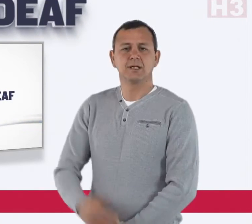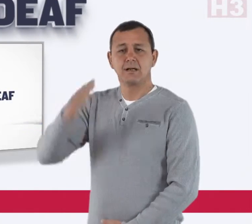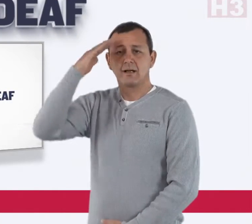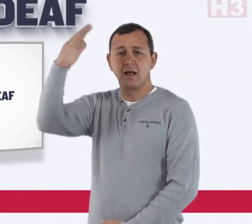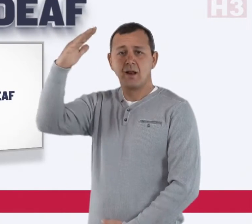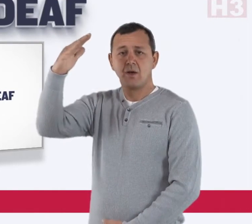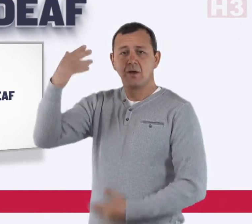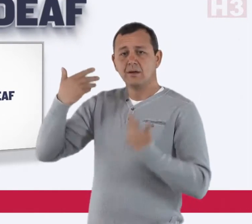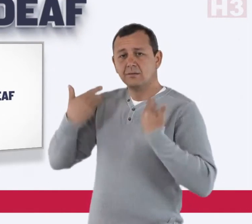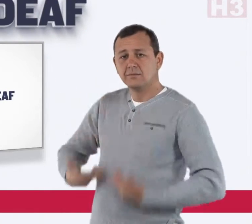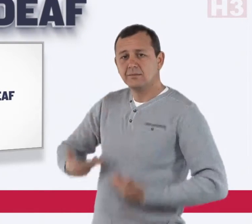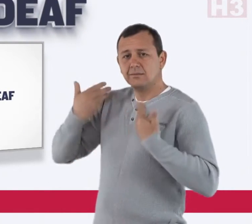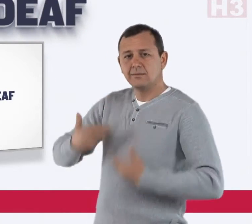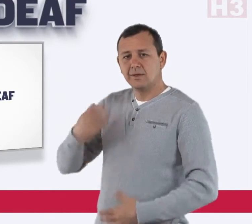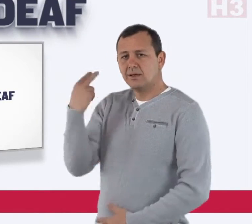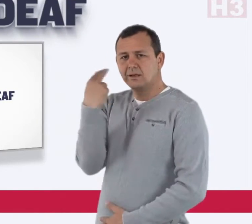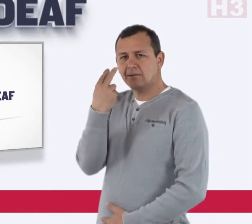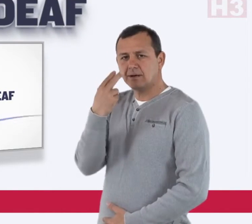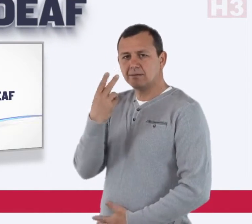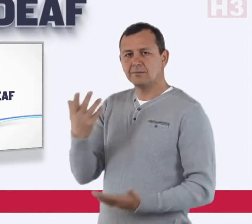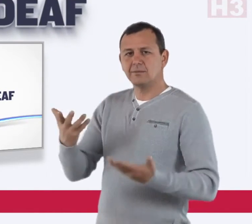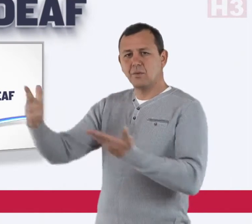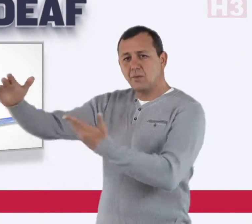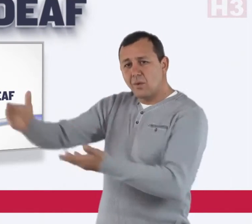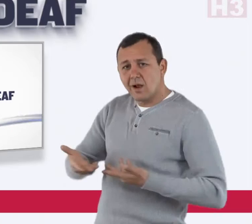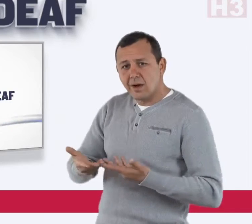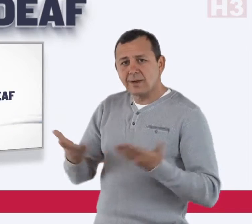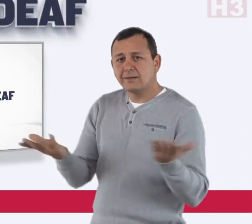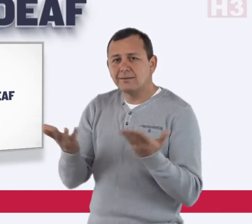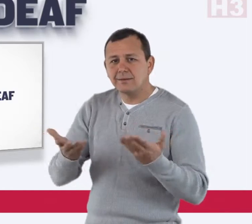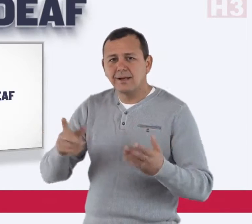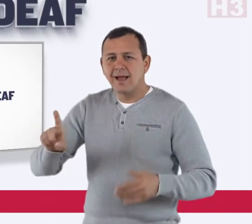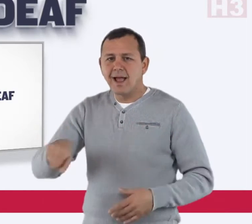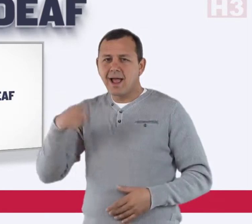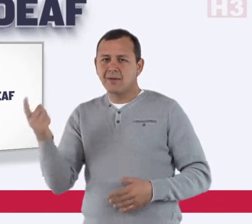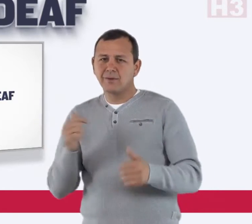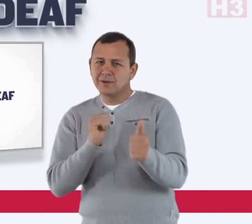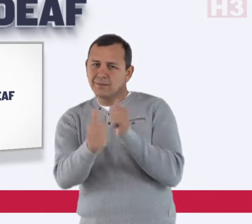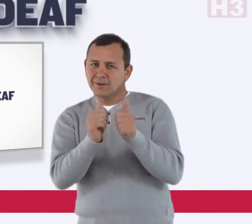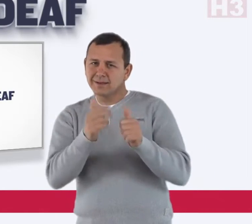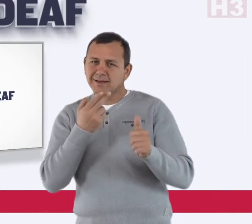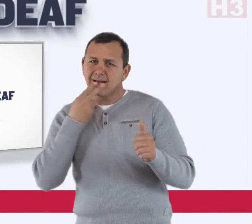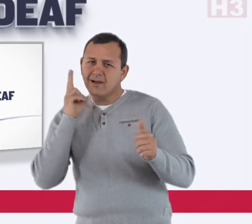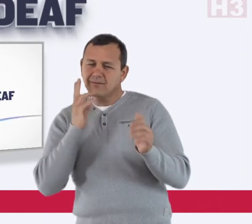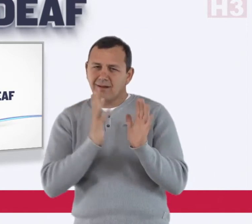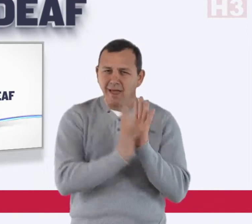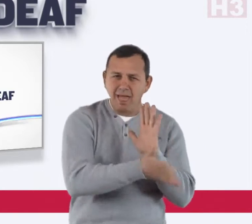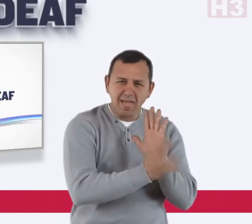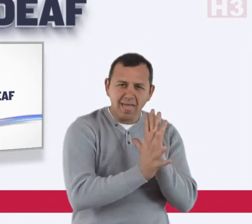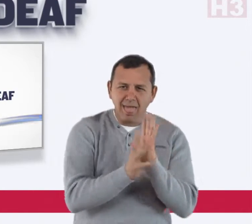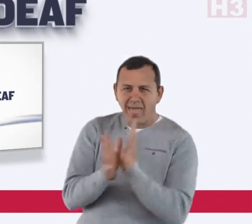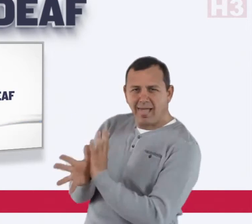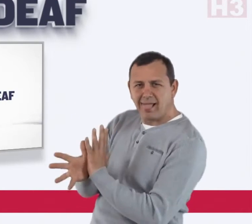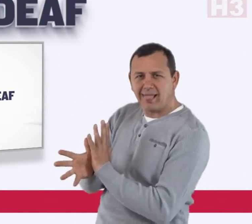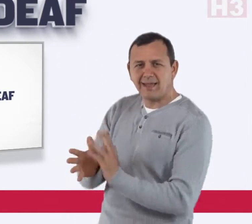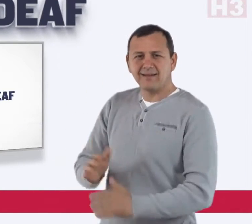Hello, my name is Ivan Burgov, and welcome to another episode of SportsDeaf!